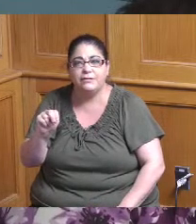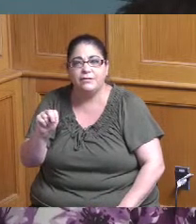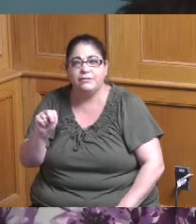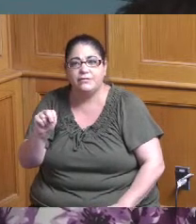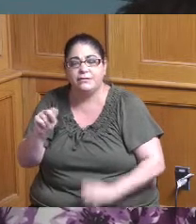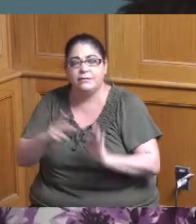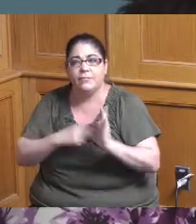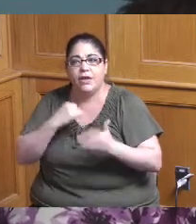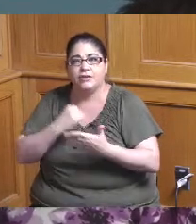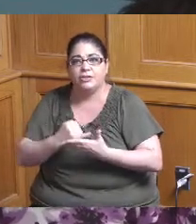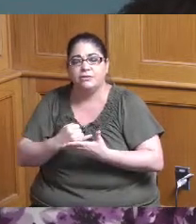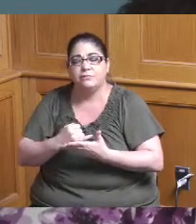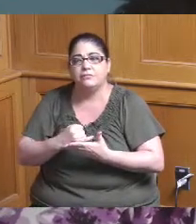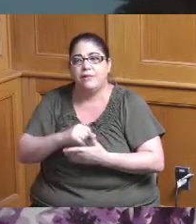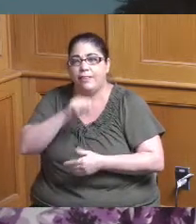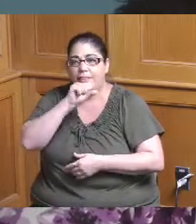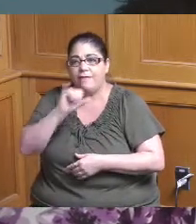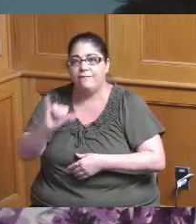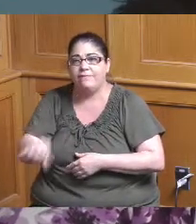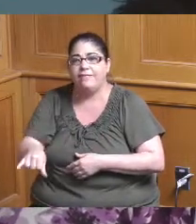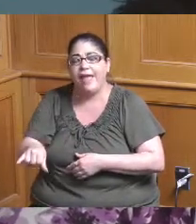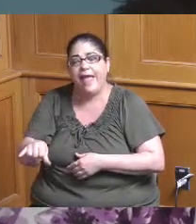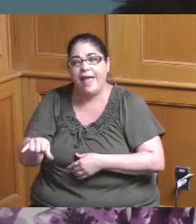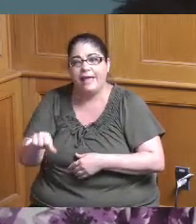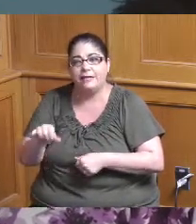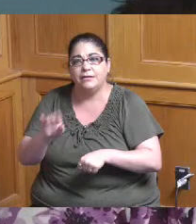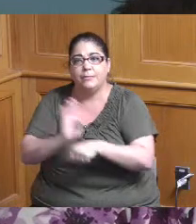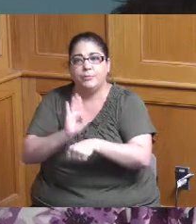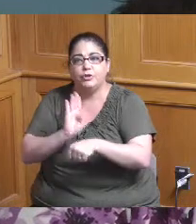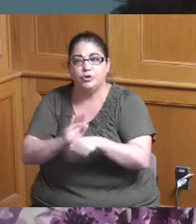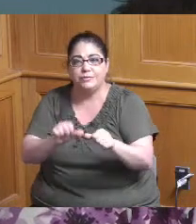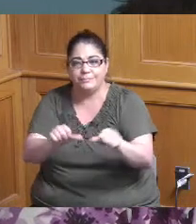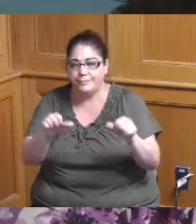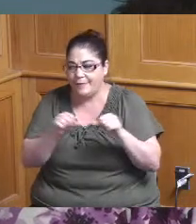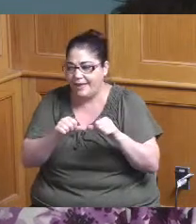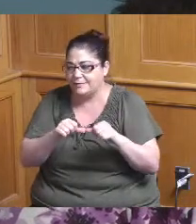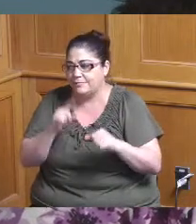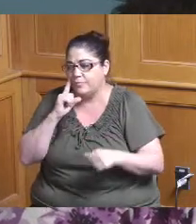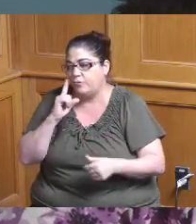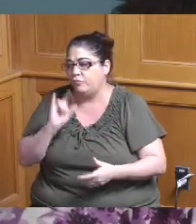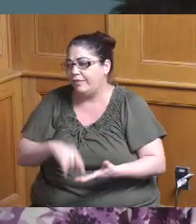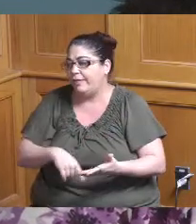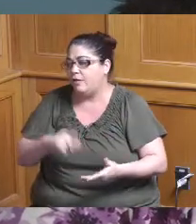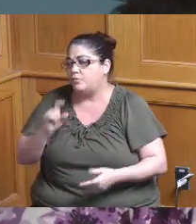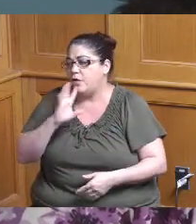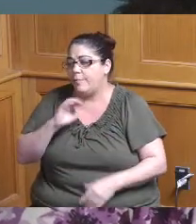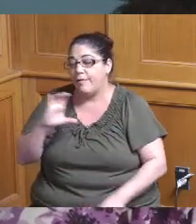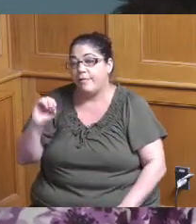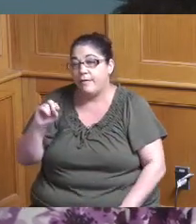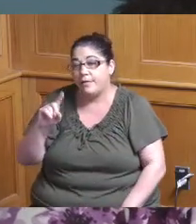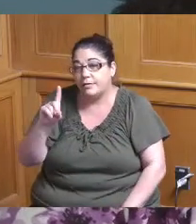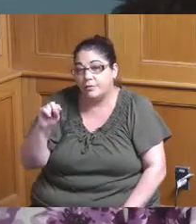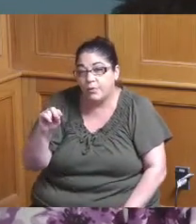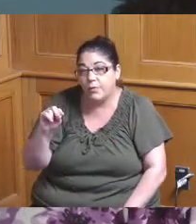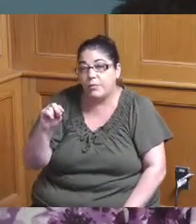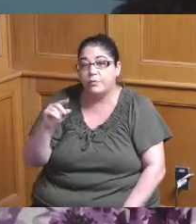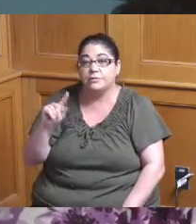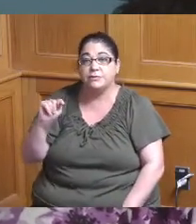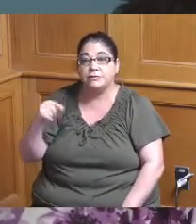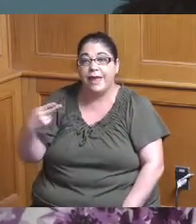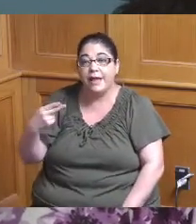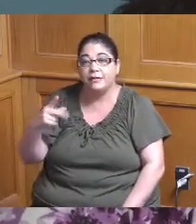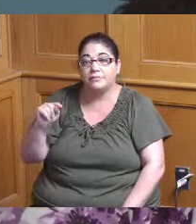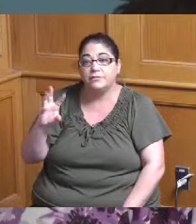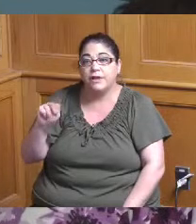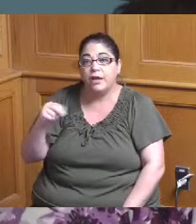the commercial space et cetera what are we looking at we look at condos and townhomes will that be uh